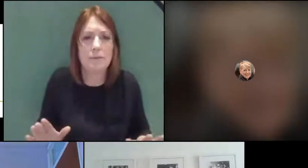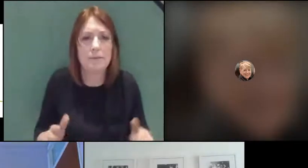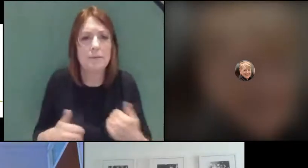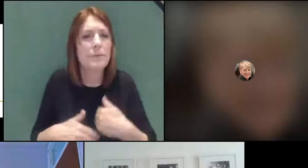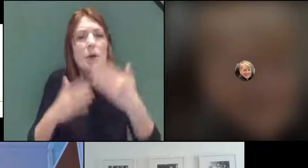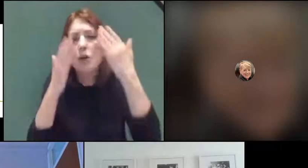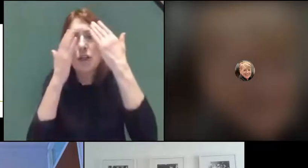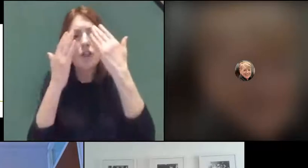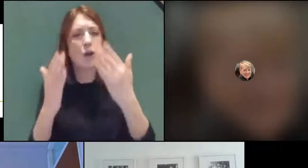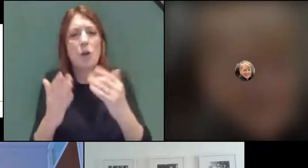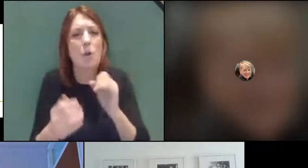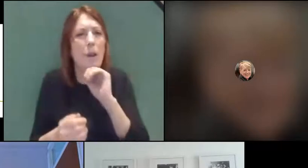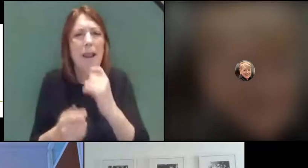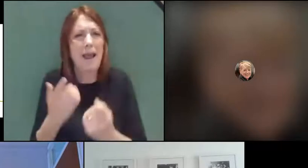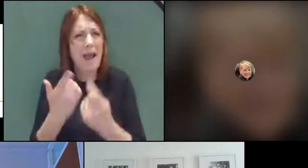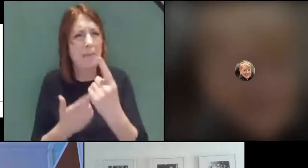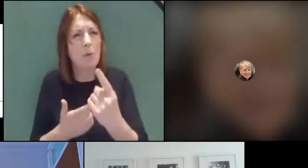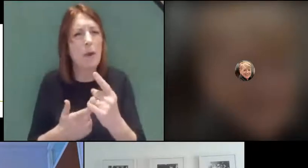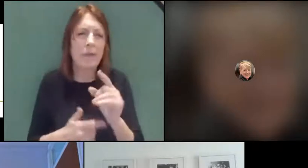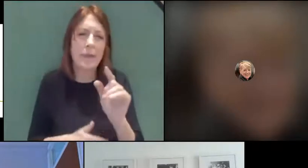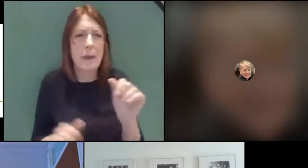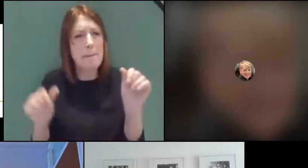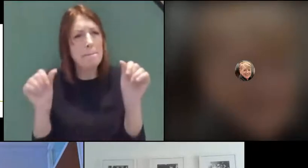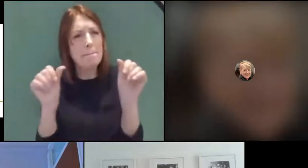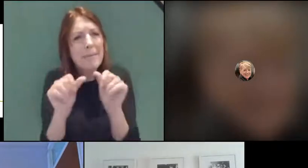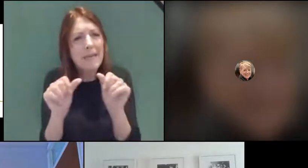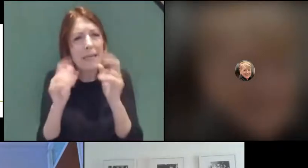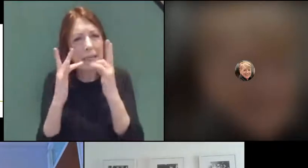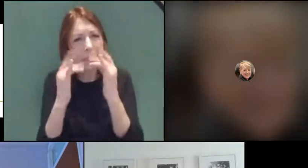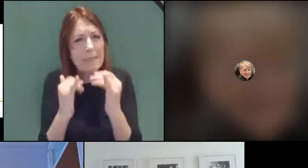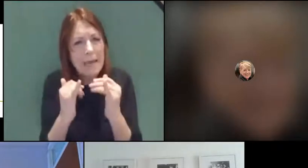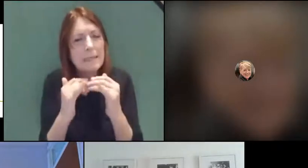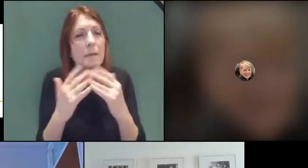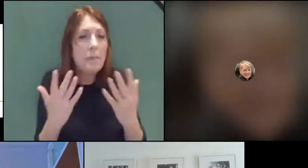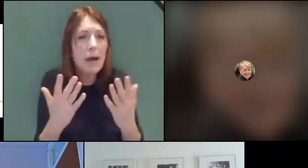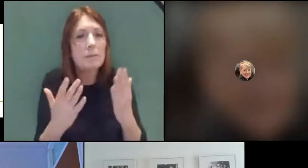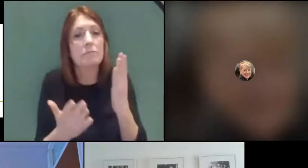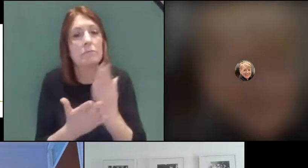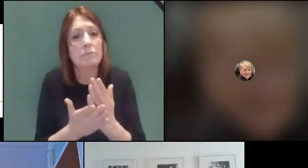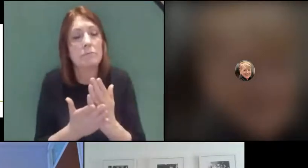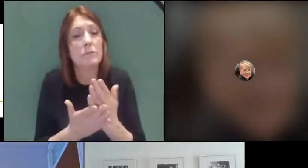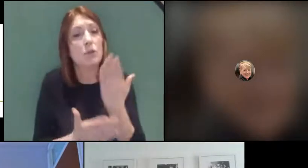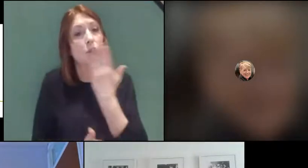with these mini tests Ofcol are talking about, but if schools do run mocks, it would be to